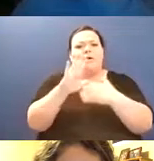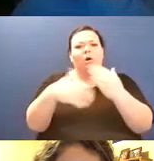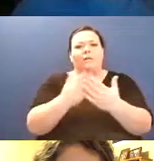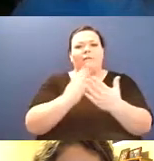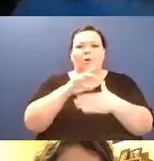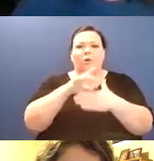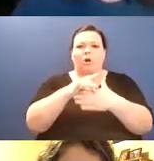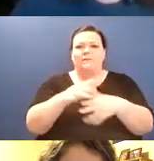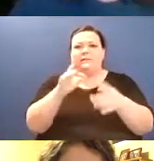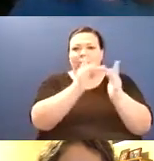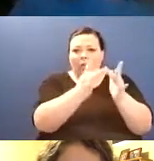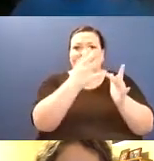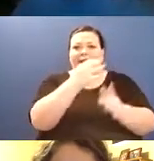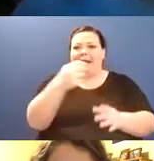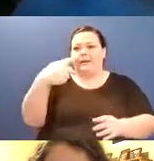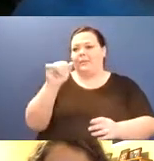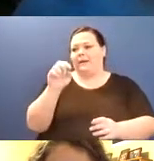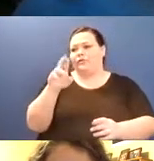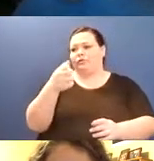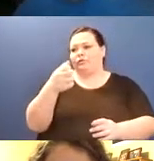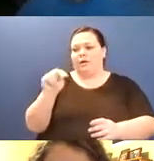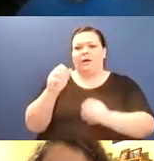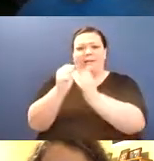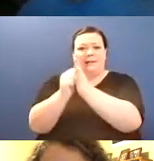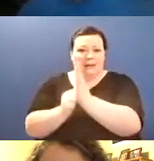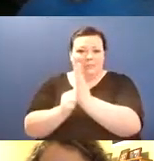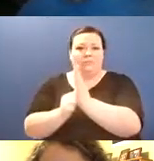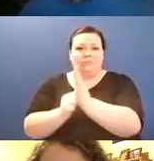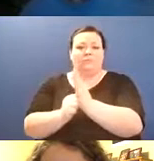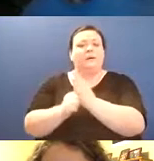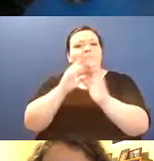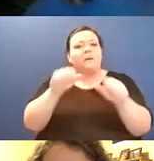what we're doing to increase access to the literary landscape, um, we're doing that both